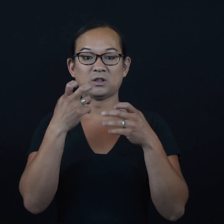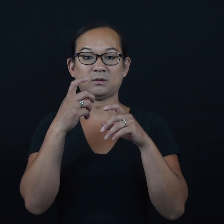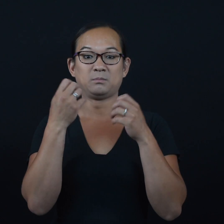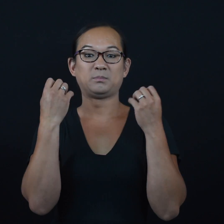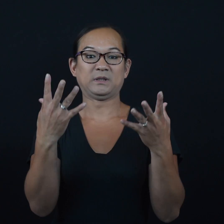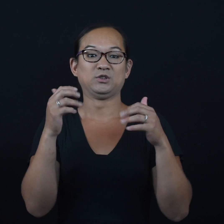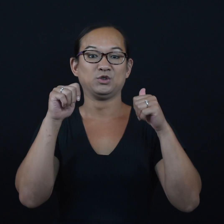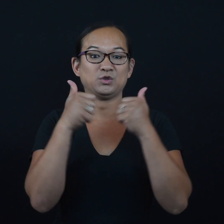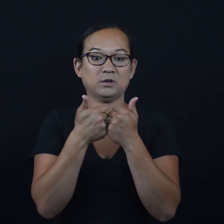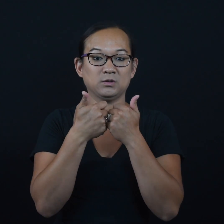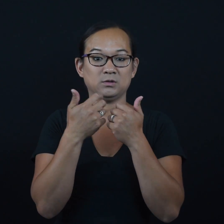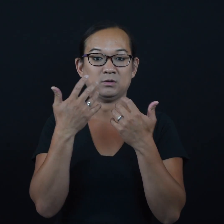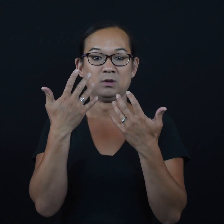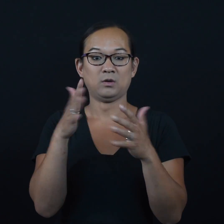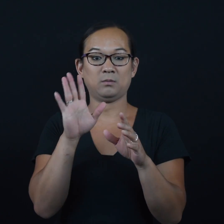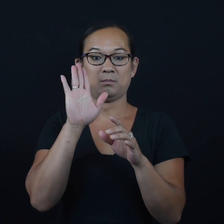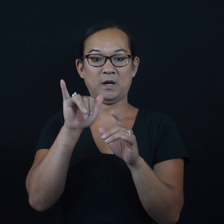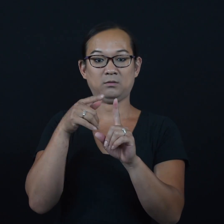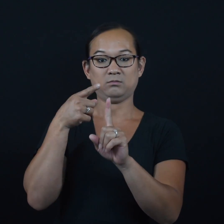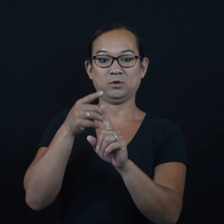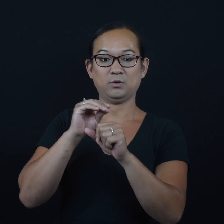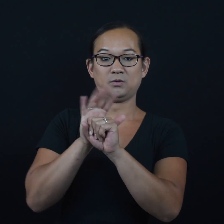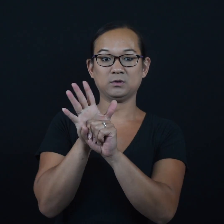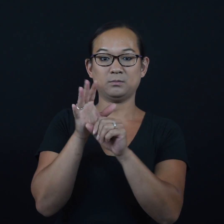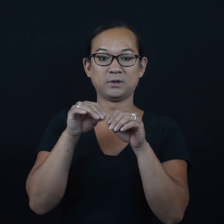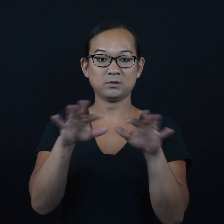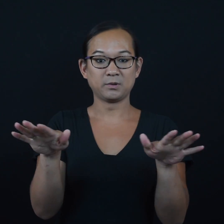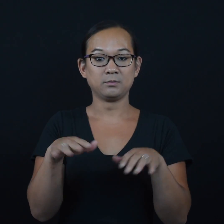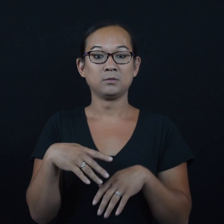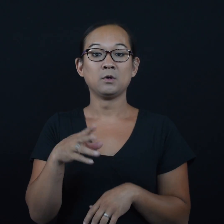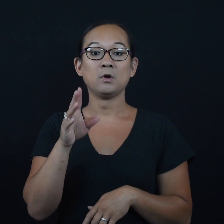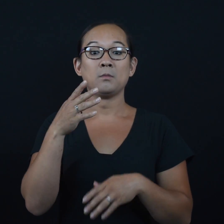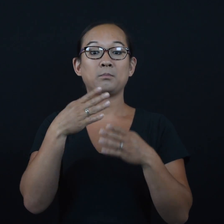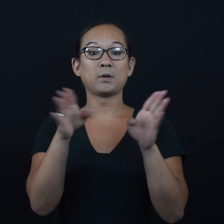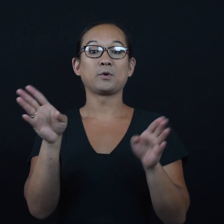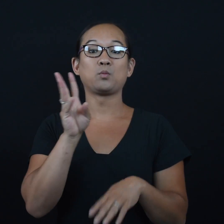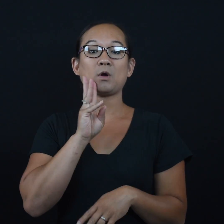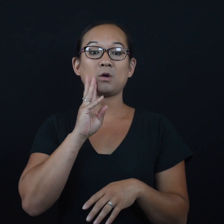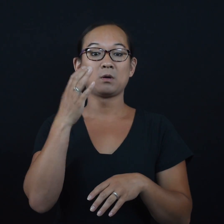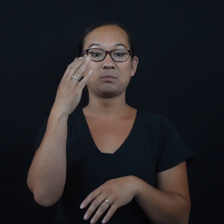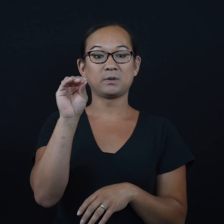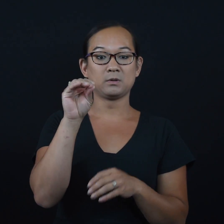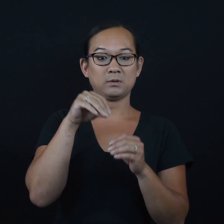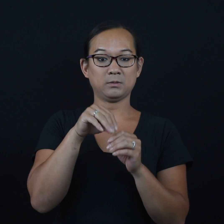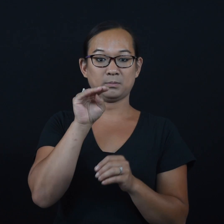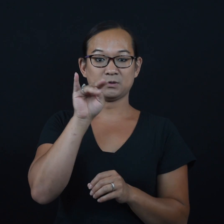Despite the many challenges posed by the COVID-19 pandemic, public water utilities in Minnesota